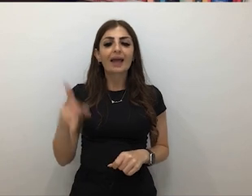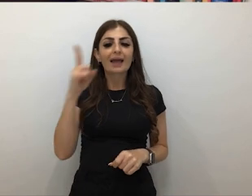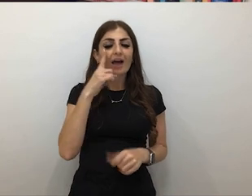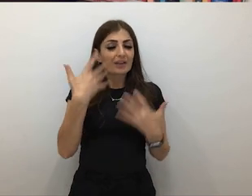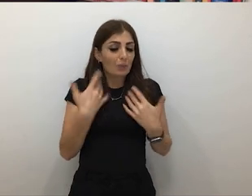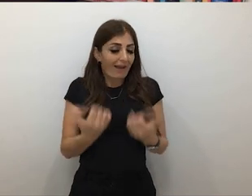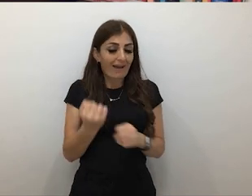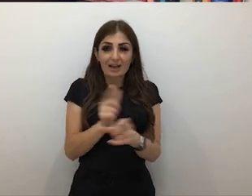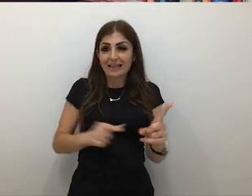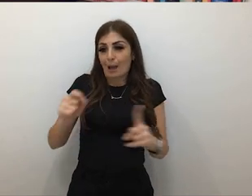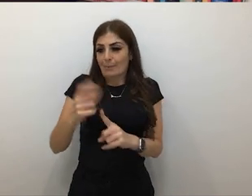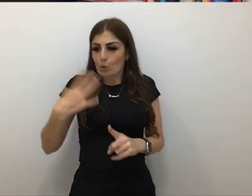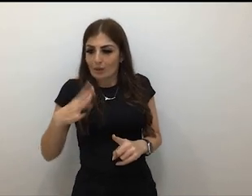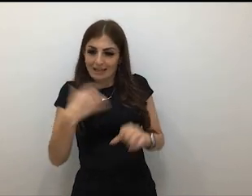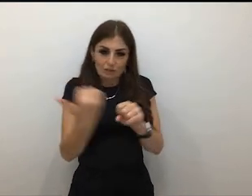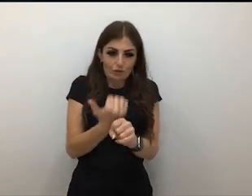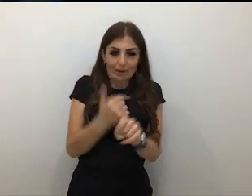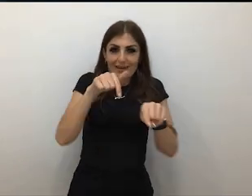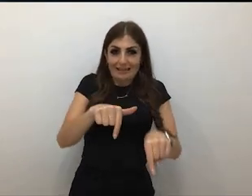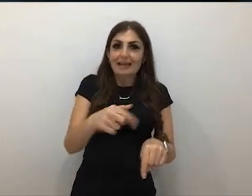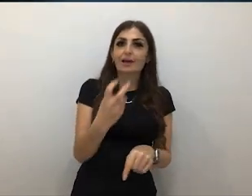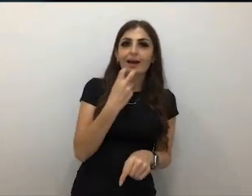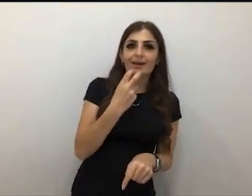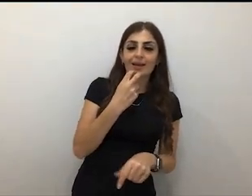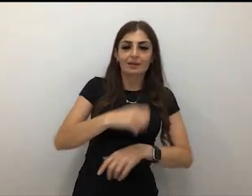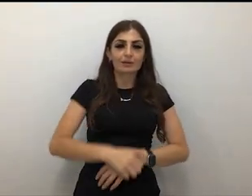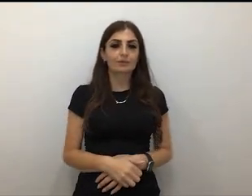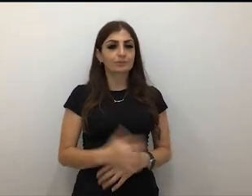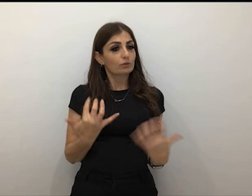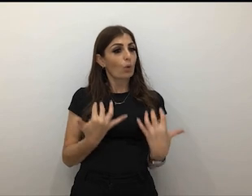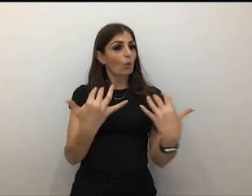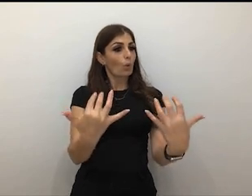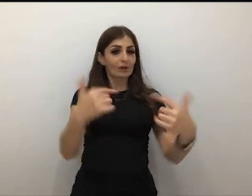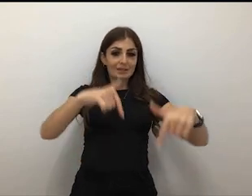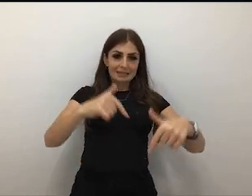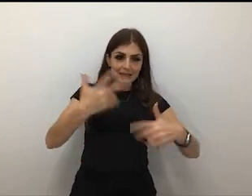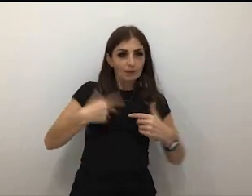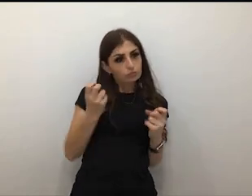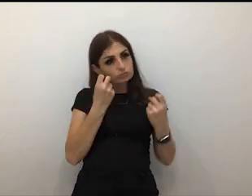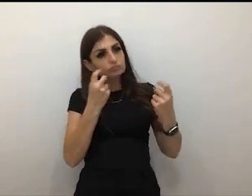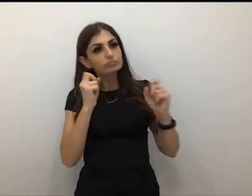create something like that in Adelaide. For audiences in Adelaide that are looking to go and experience this kind of thing,